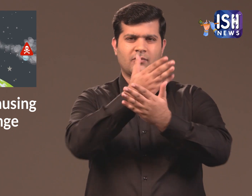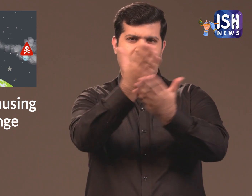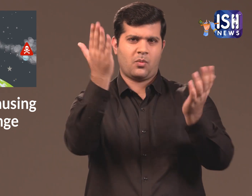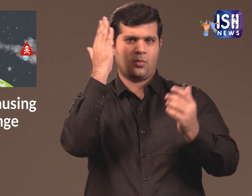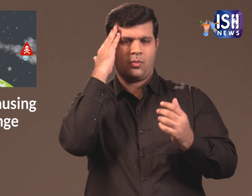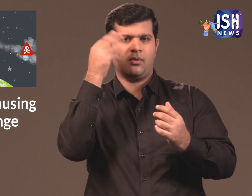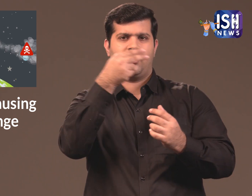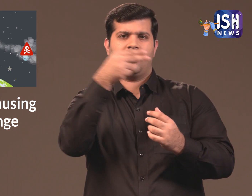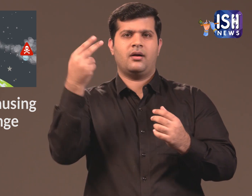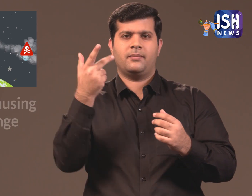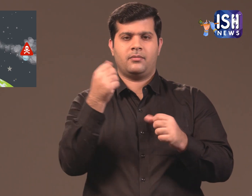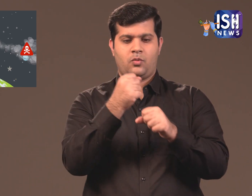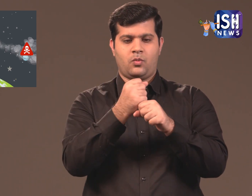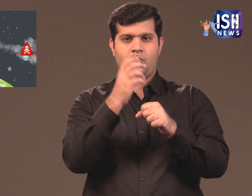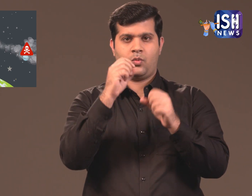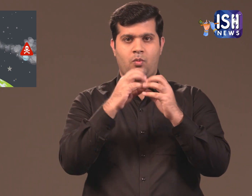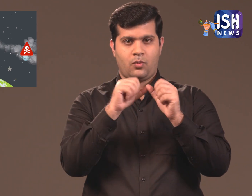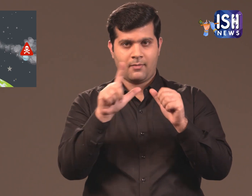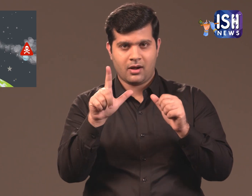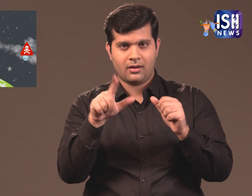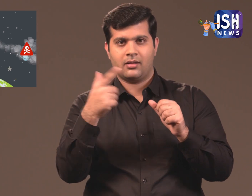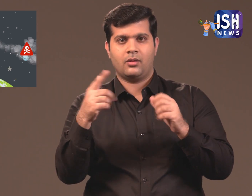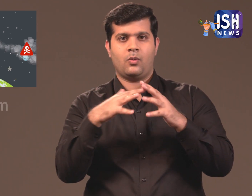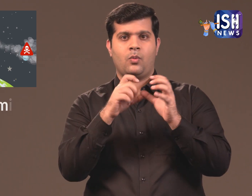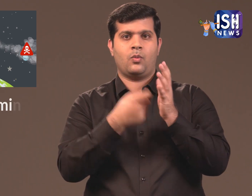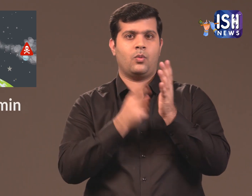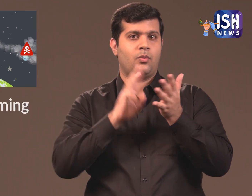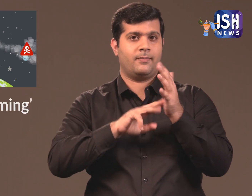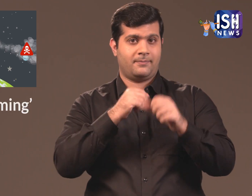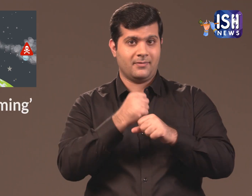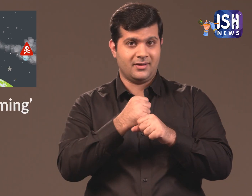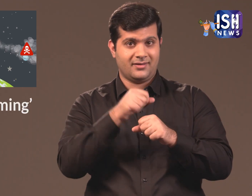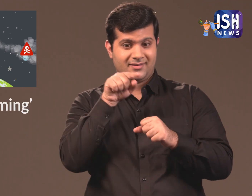You all know this by the name Global Warming.